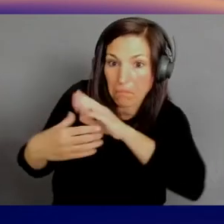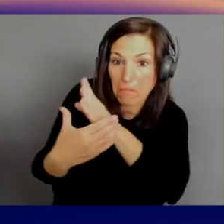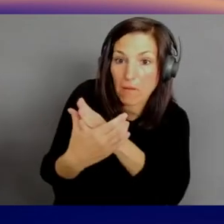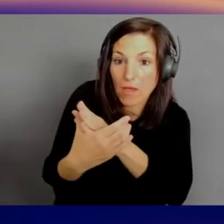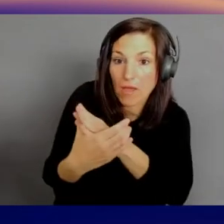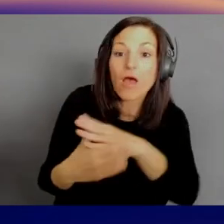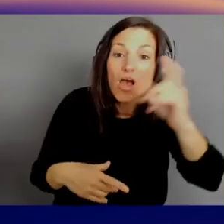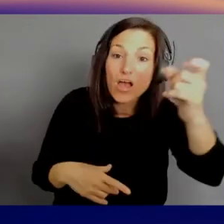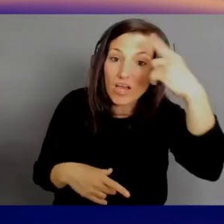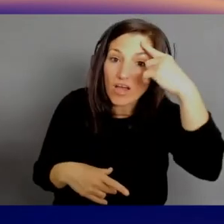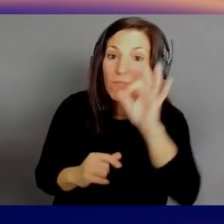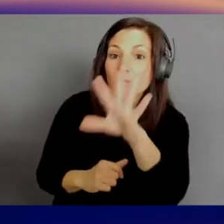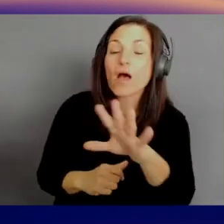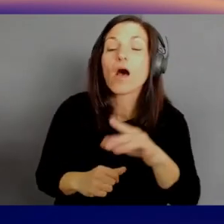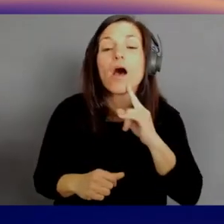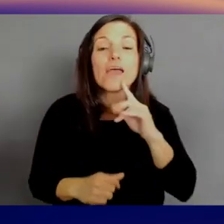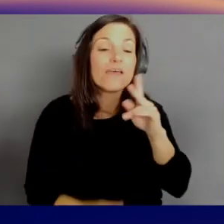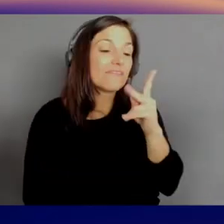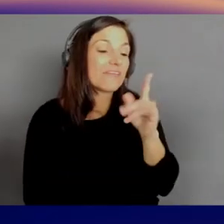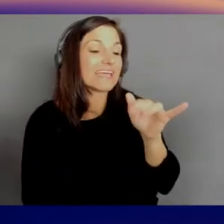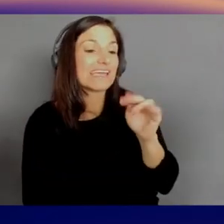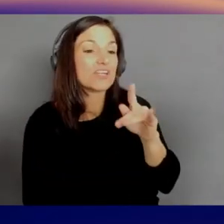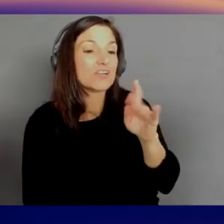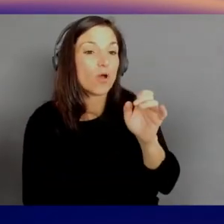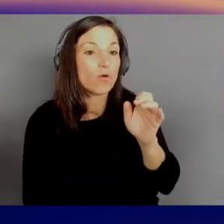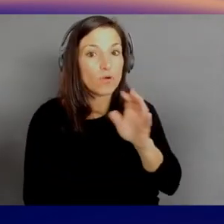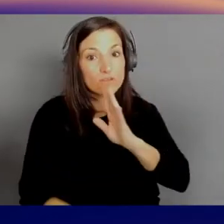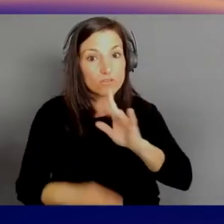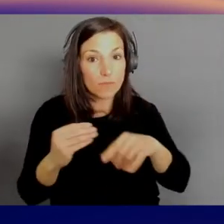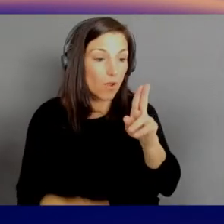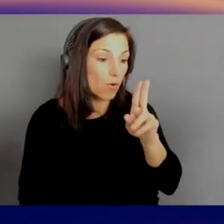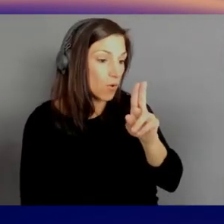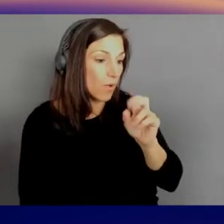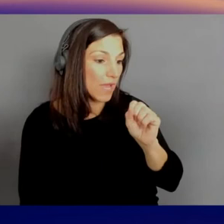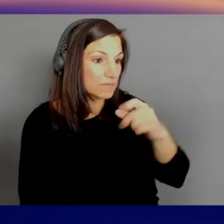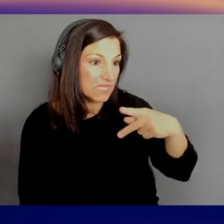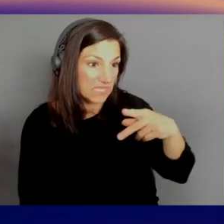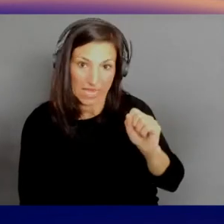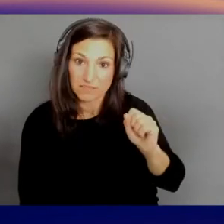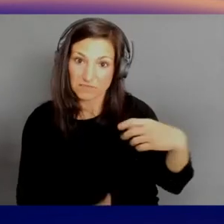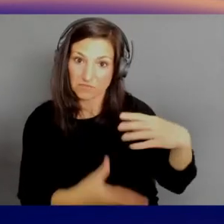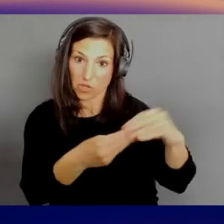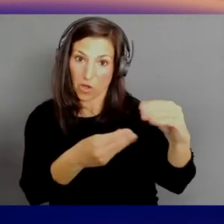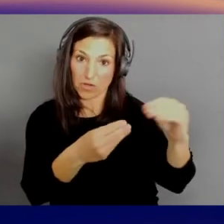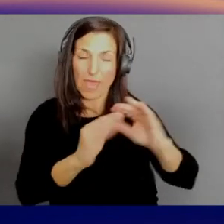and I'm not gonna spoil too much of their talk, but they're gonna talk about how you could order COVID tests online.